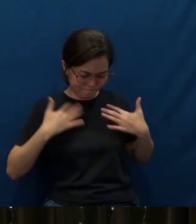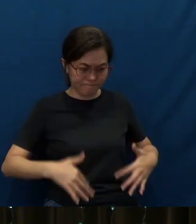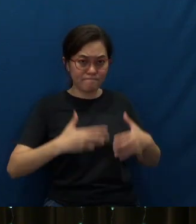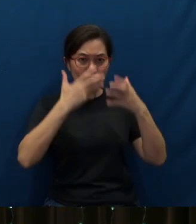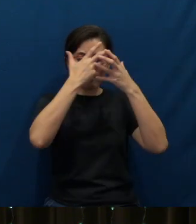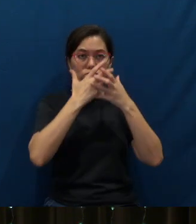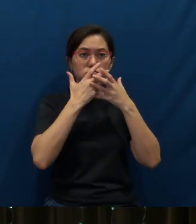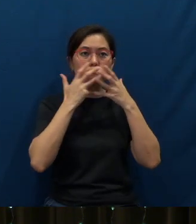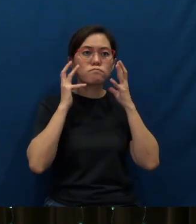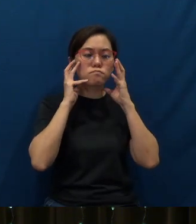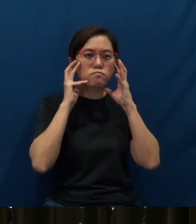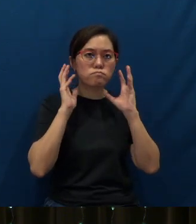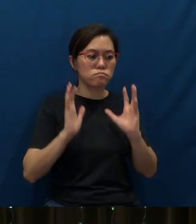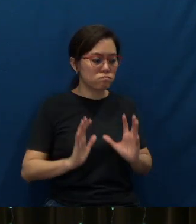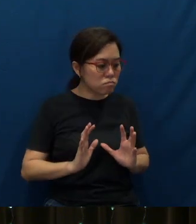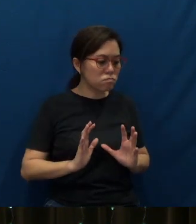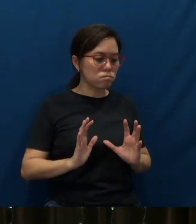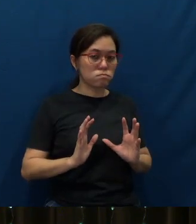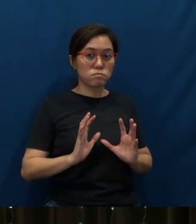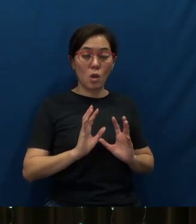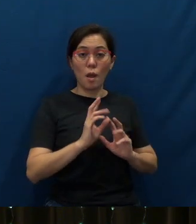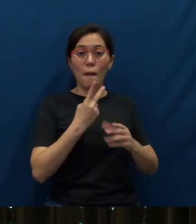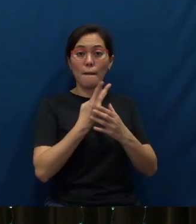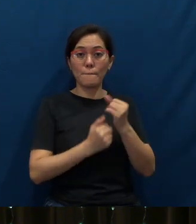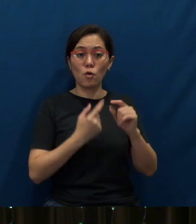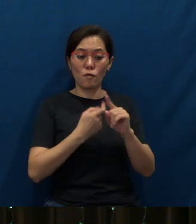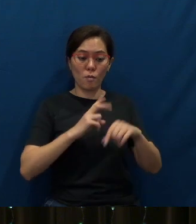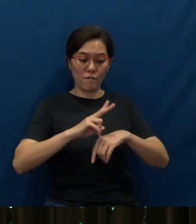for protection, both from the virus as well as to